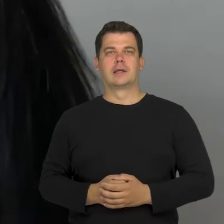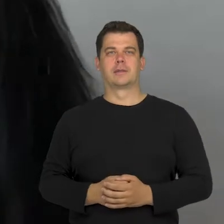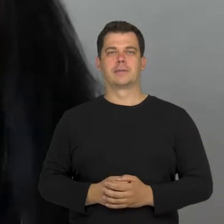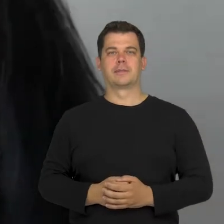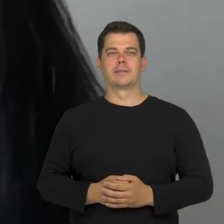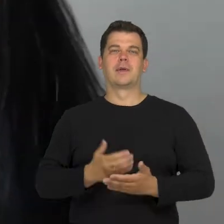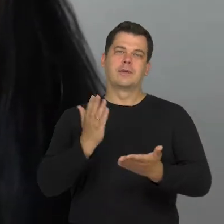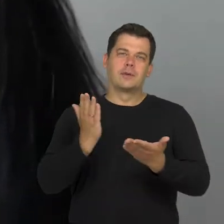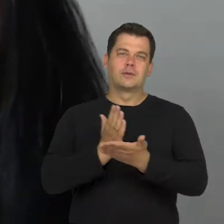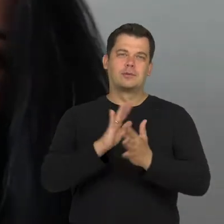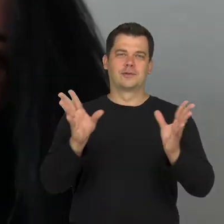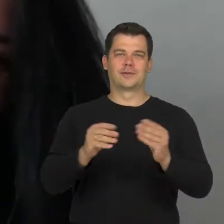That's all for now.